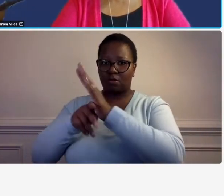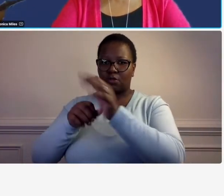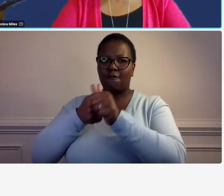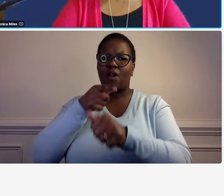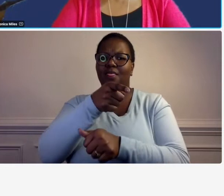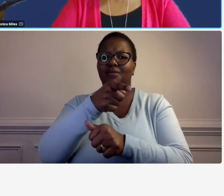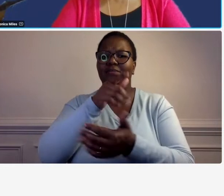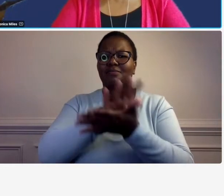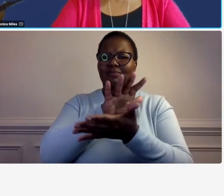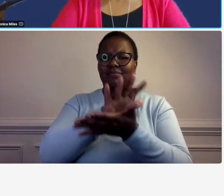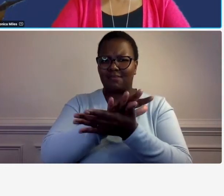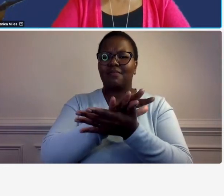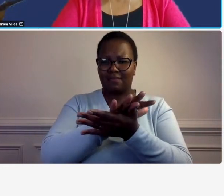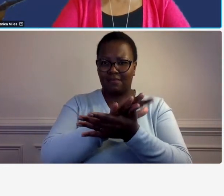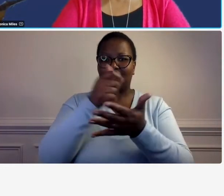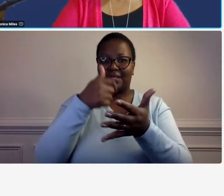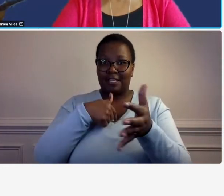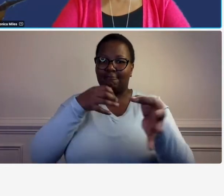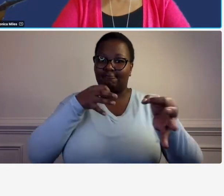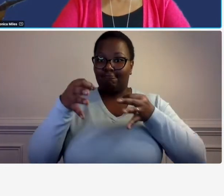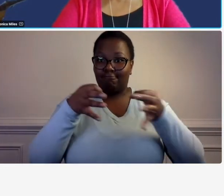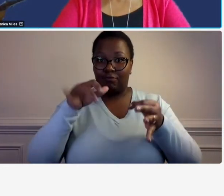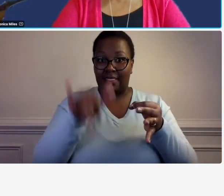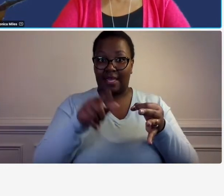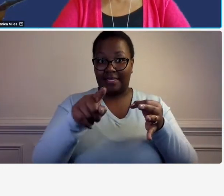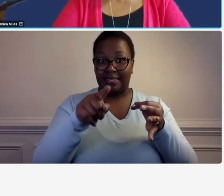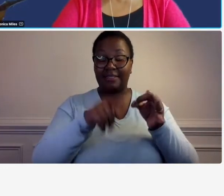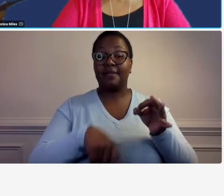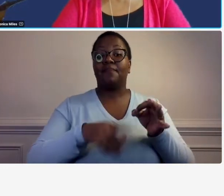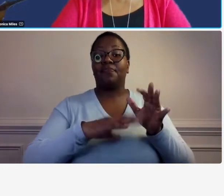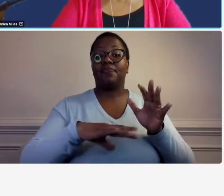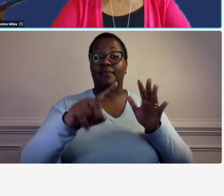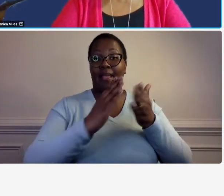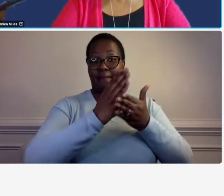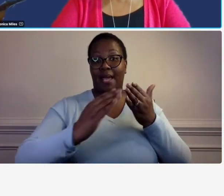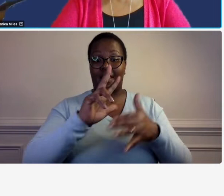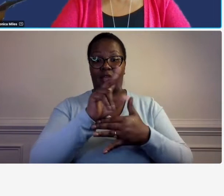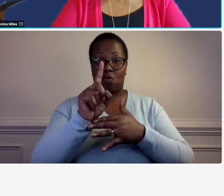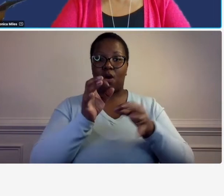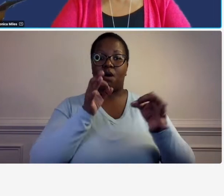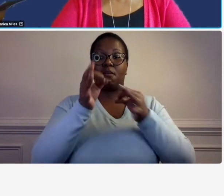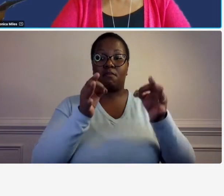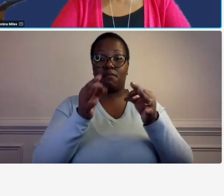so we're going to discuss that the far 31 a little bit further but just fyi in case you don't have